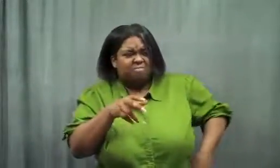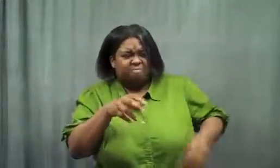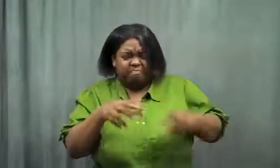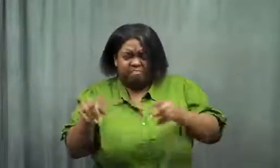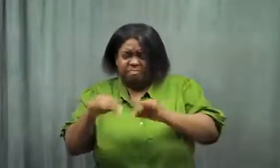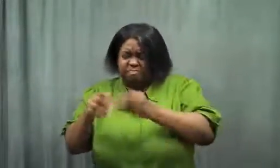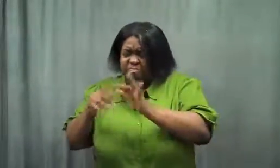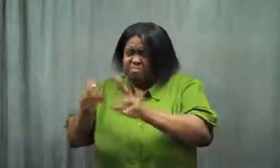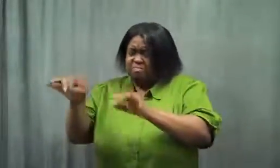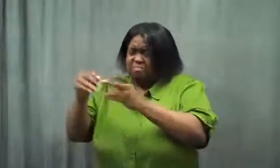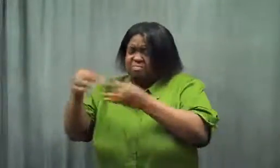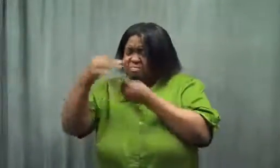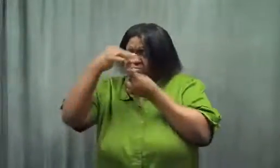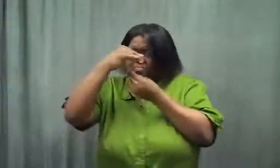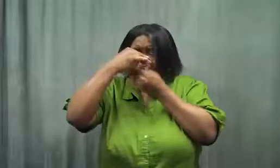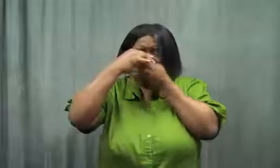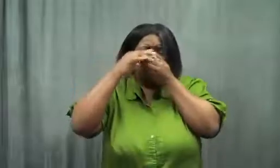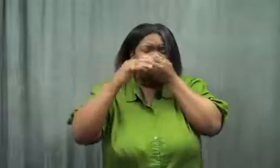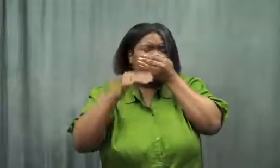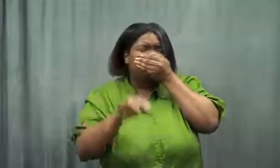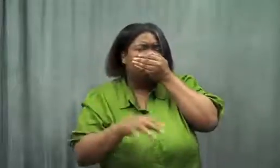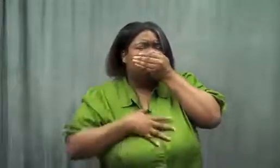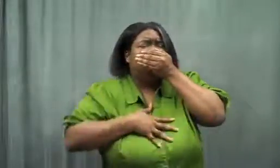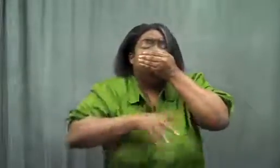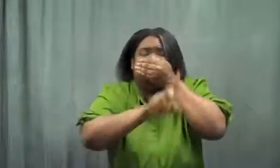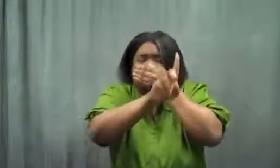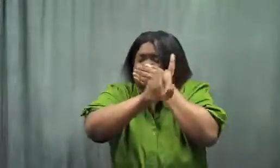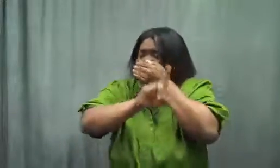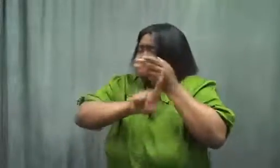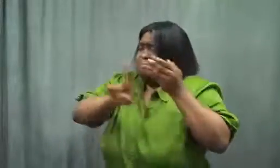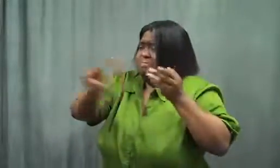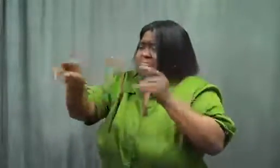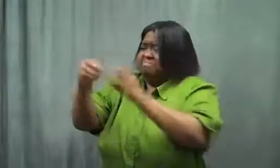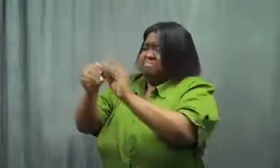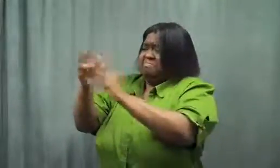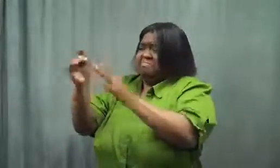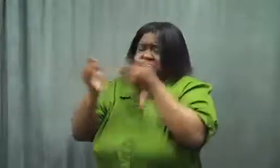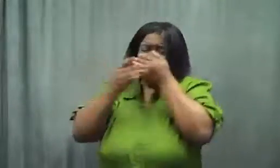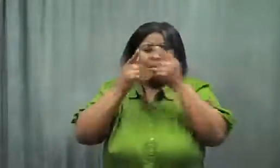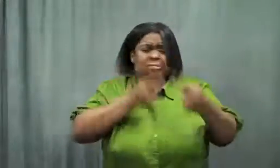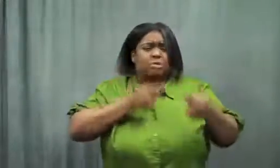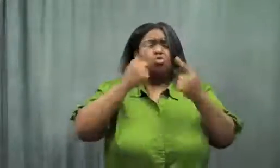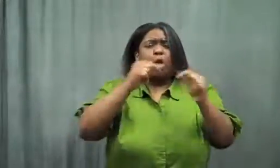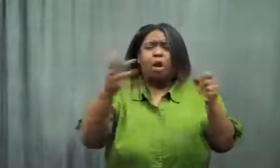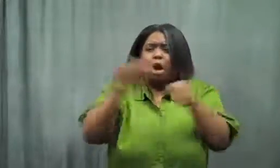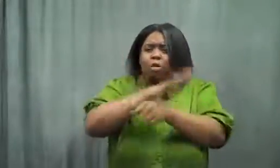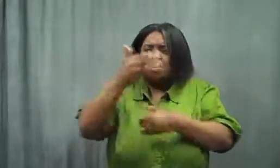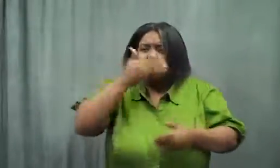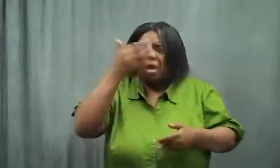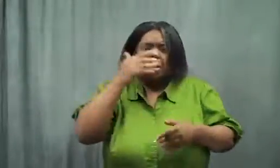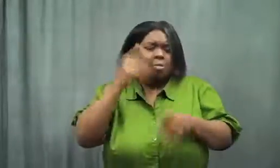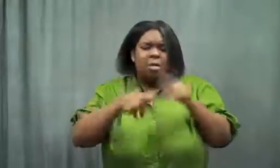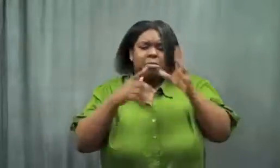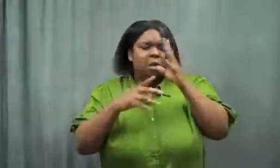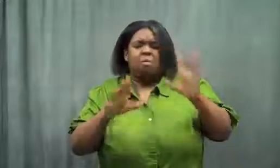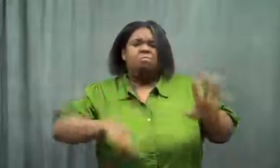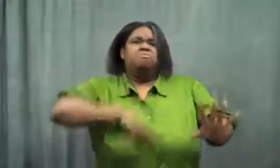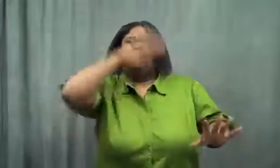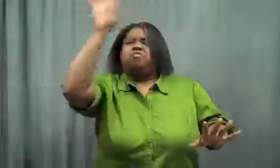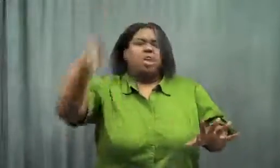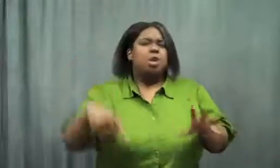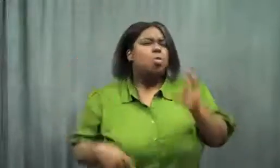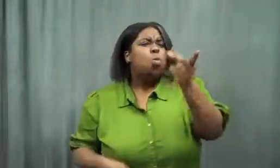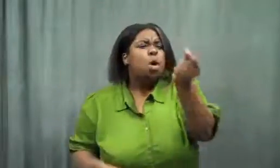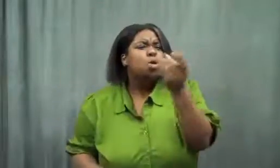Mom tried to cover up the smell, but couldn't. She asked me what I had eaten.